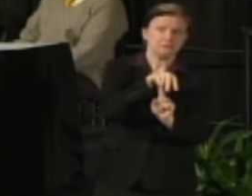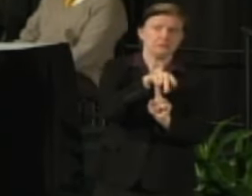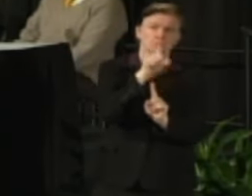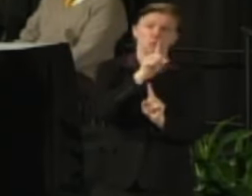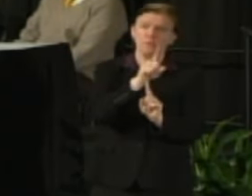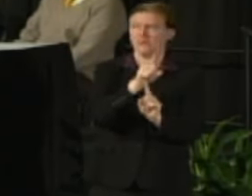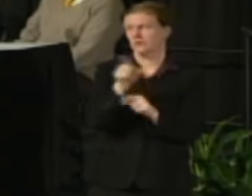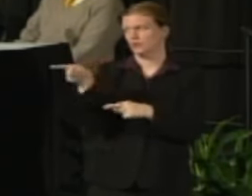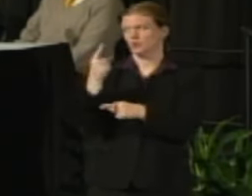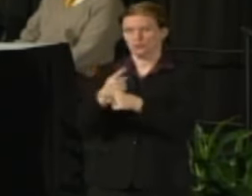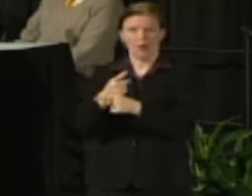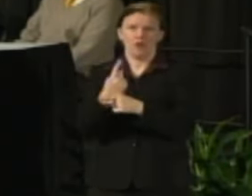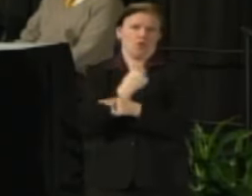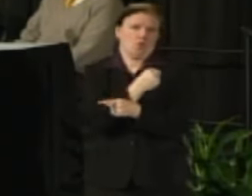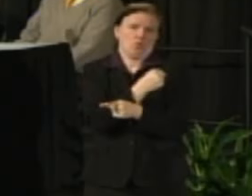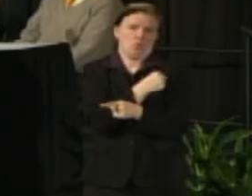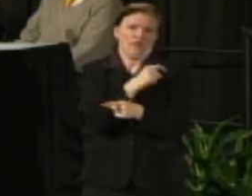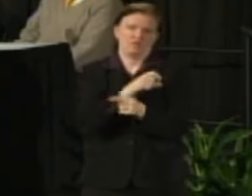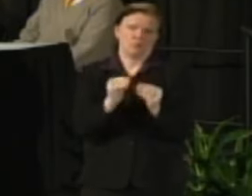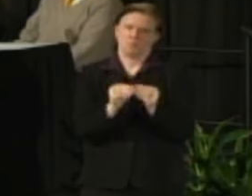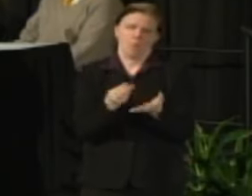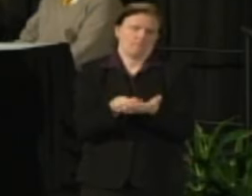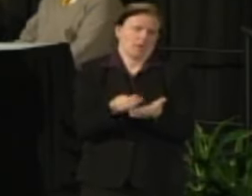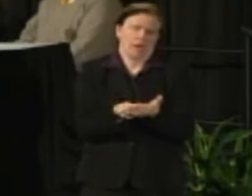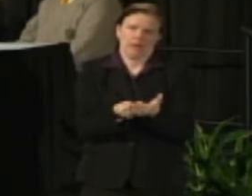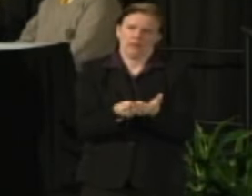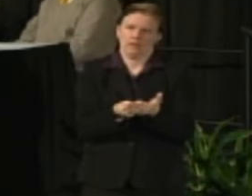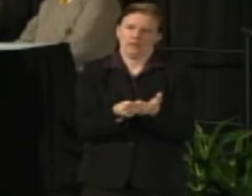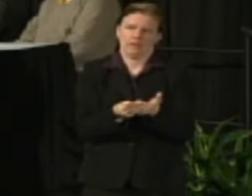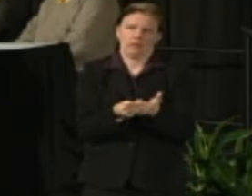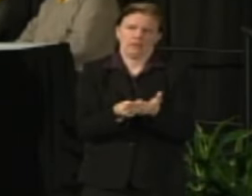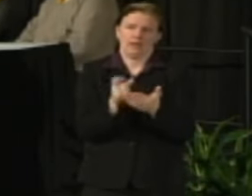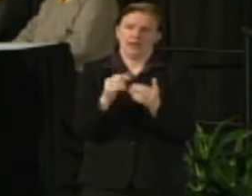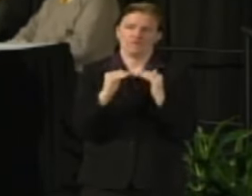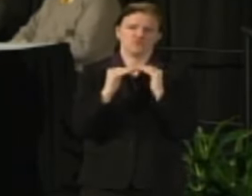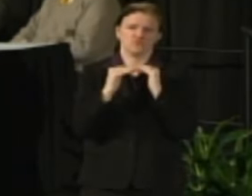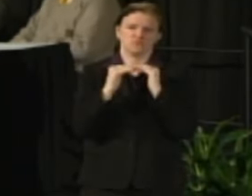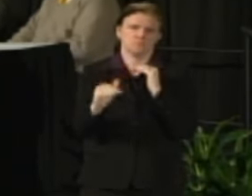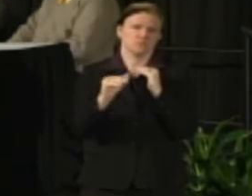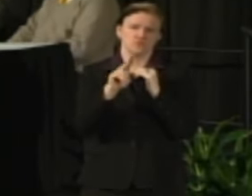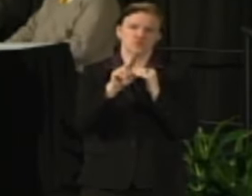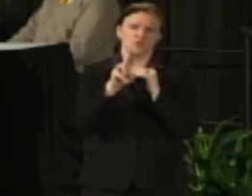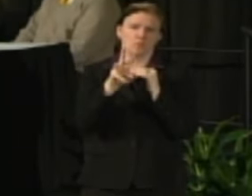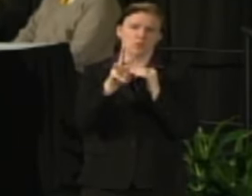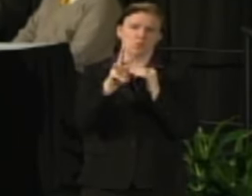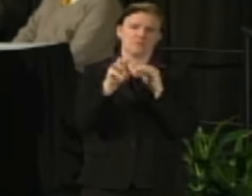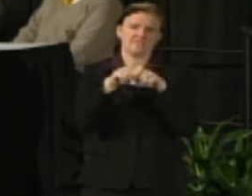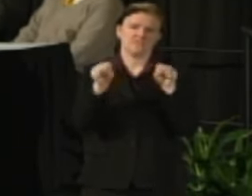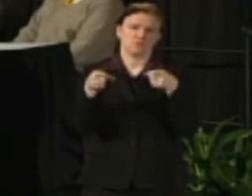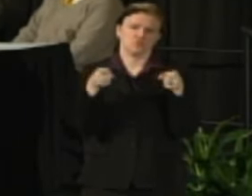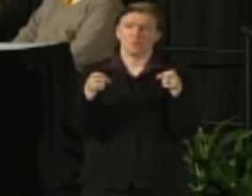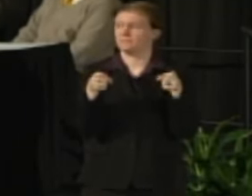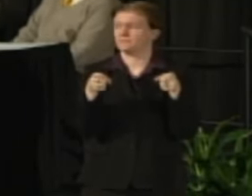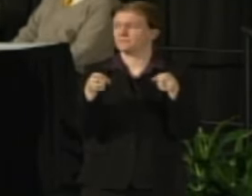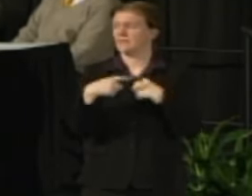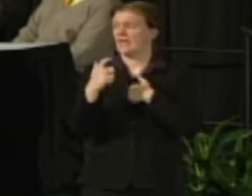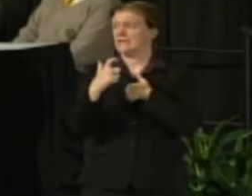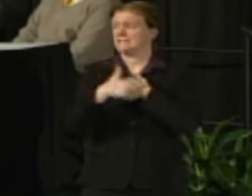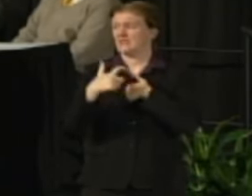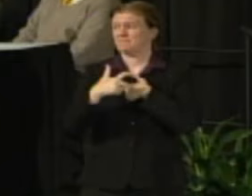of we need to have more resources and we want to maintain UW System control. So time wise I'm going to ask if we could.